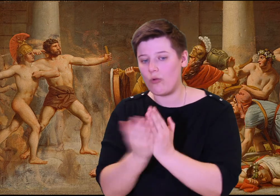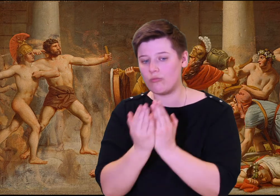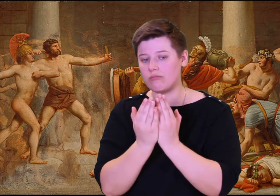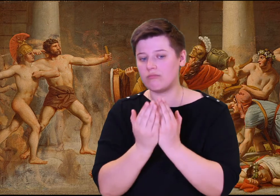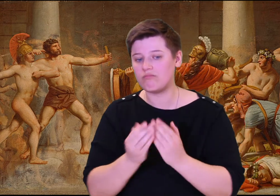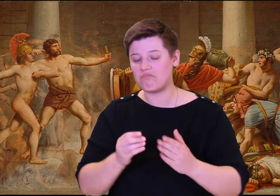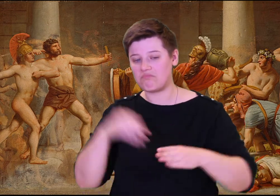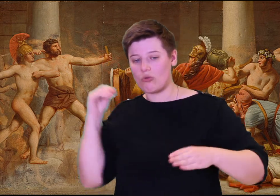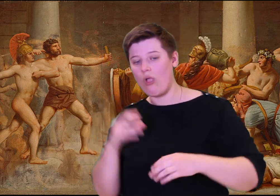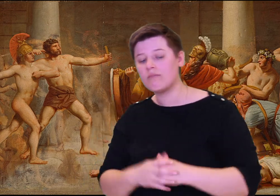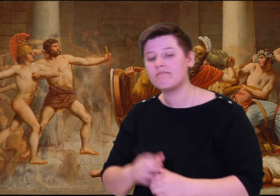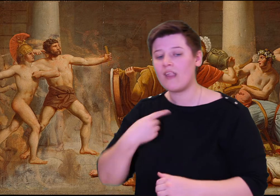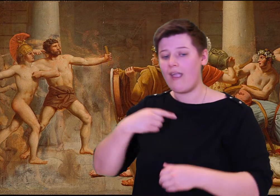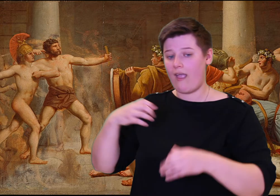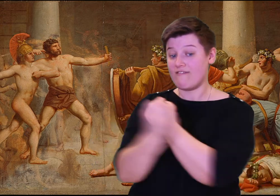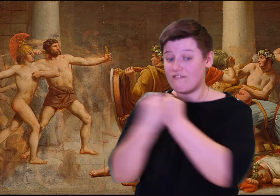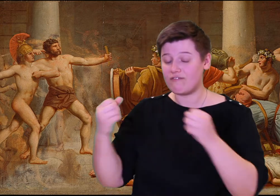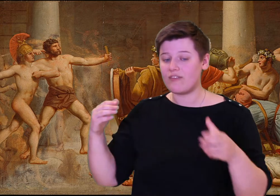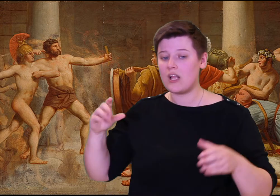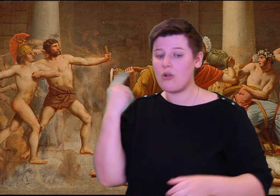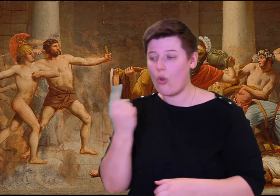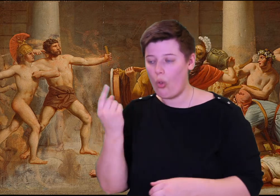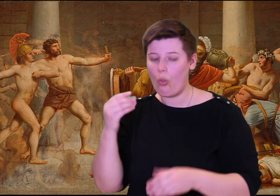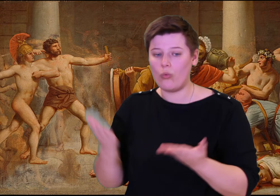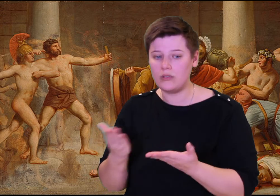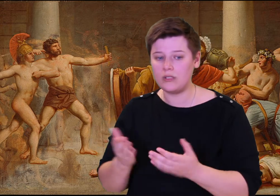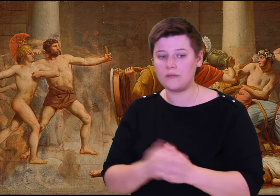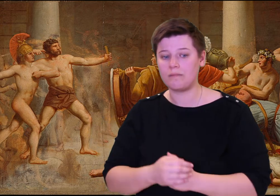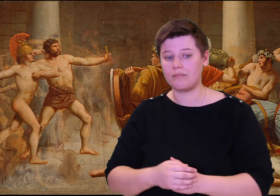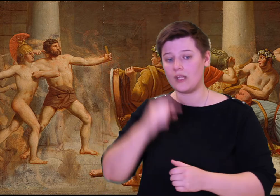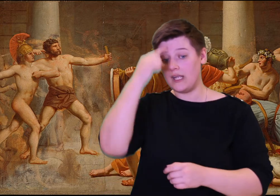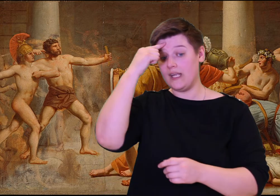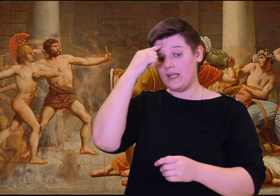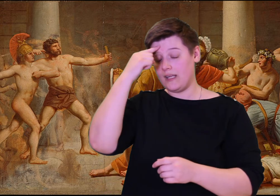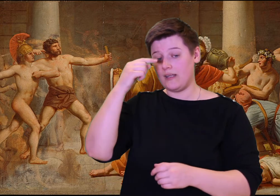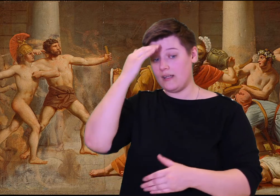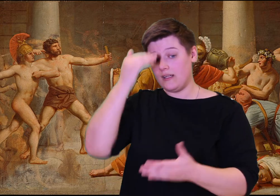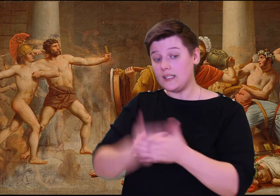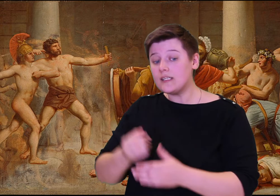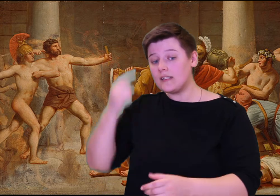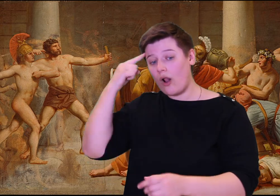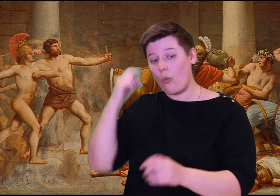dreadful scream, he leapt at him. But that same instant, Lord Odysseus let fly, and